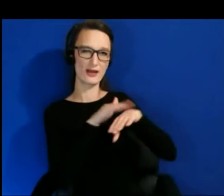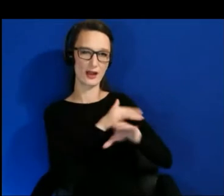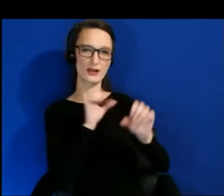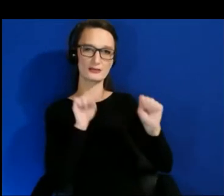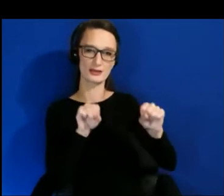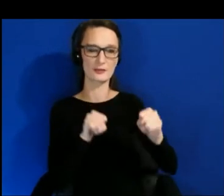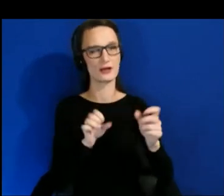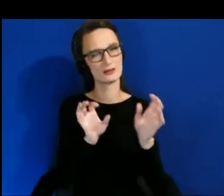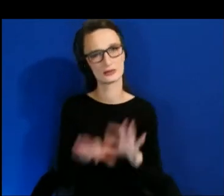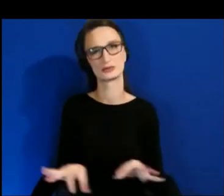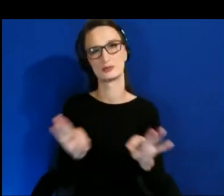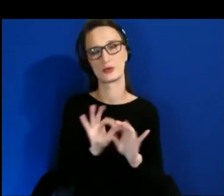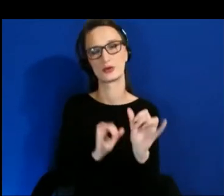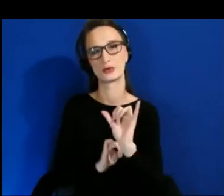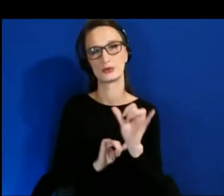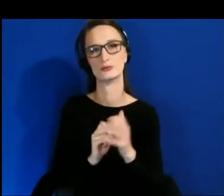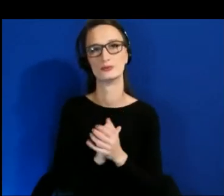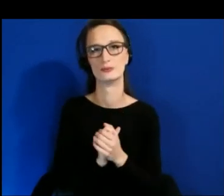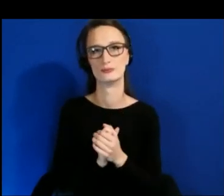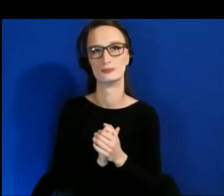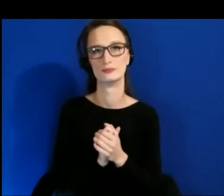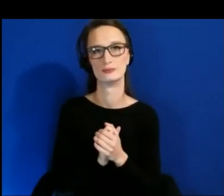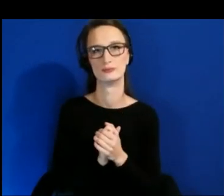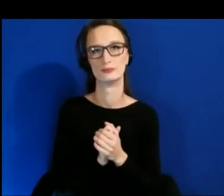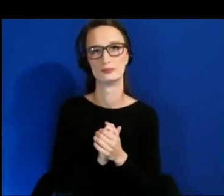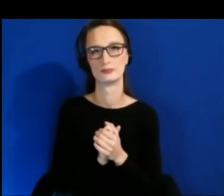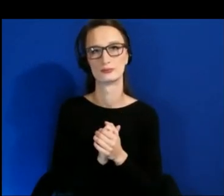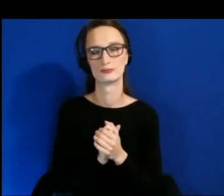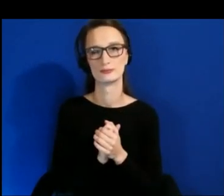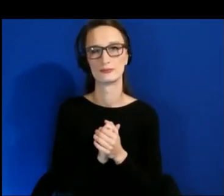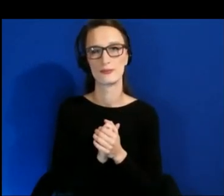So, I know metaVRse is one tool that's out there.